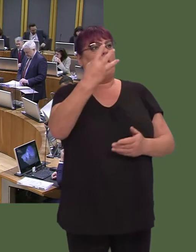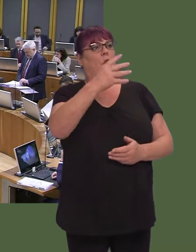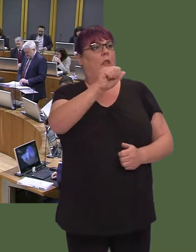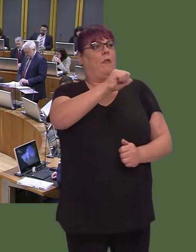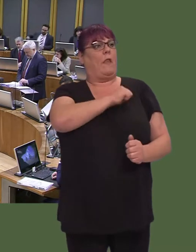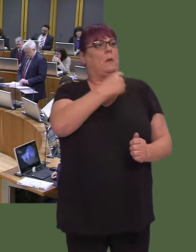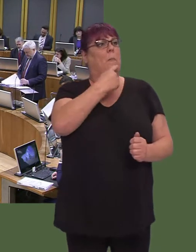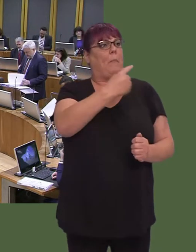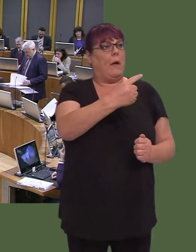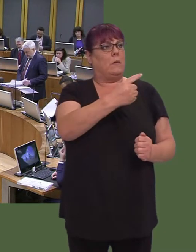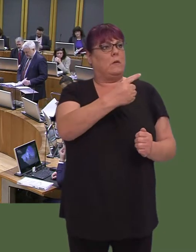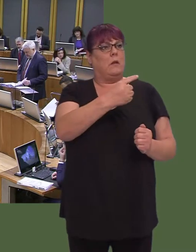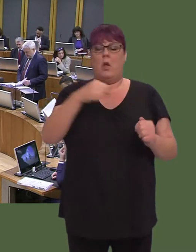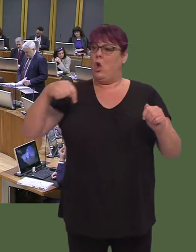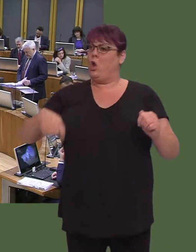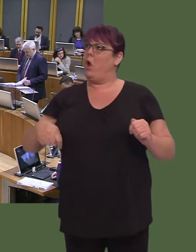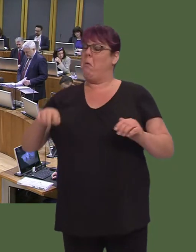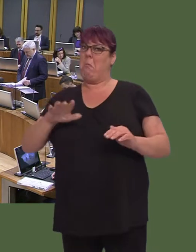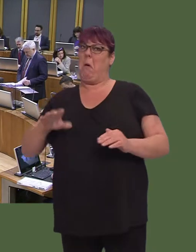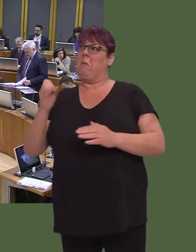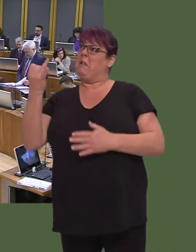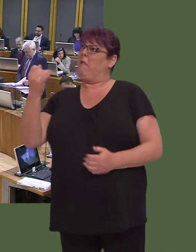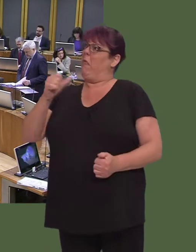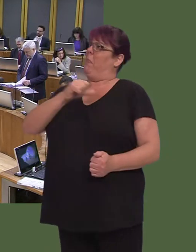is almost double the limit proposed by the Welsh Government.